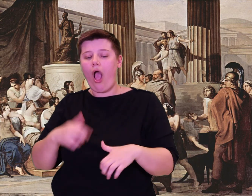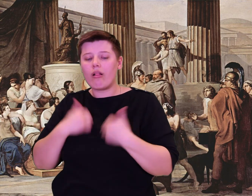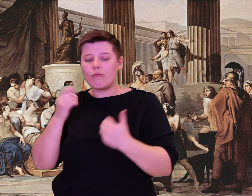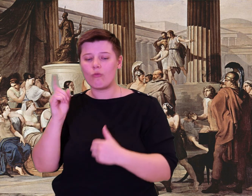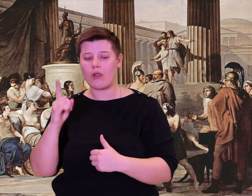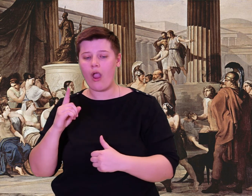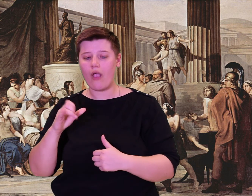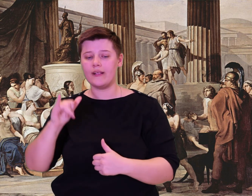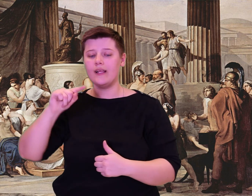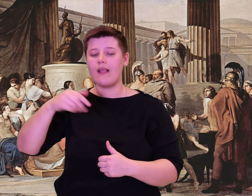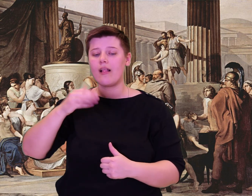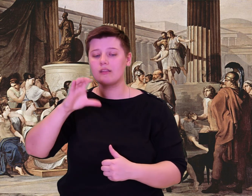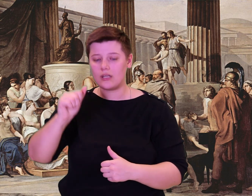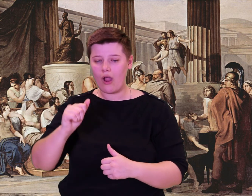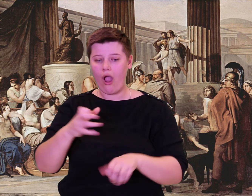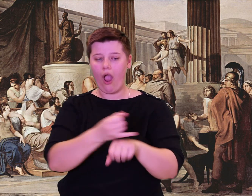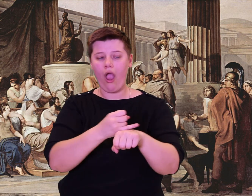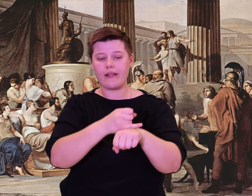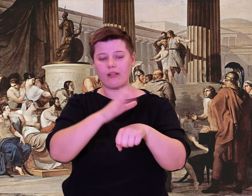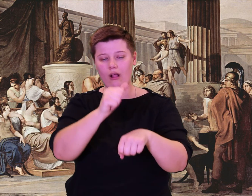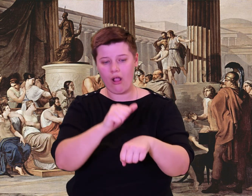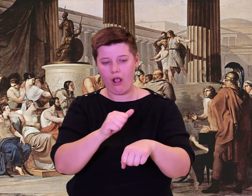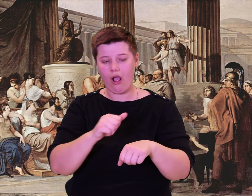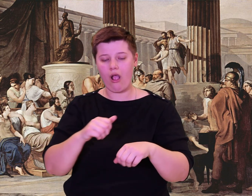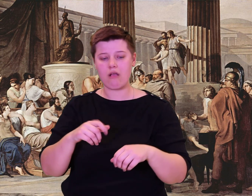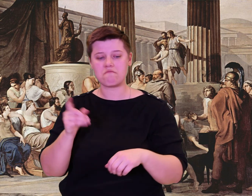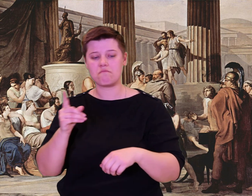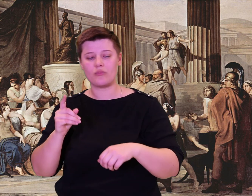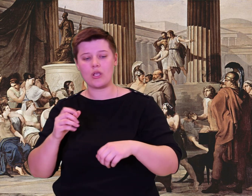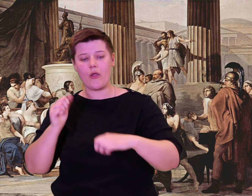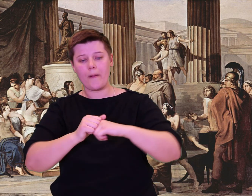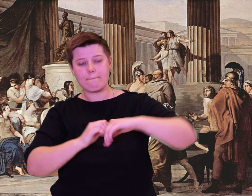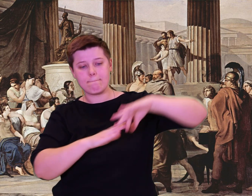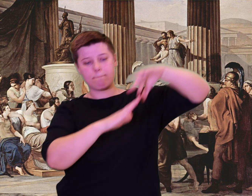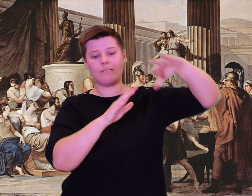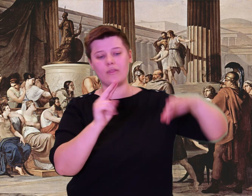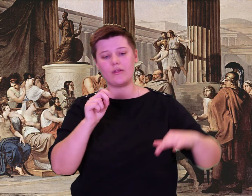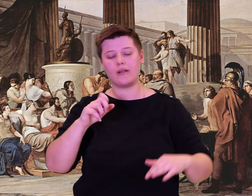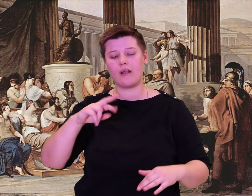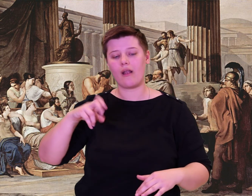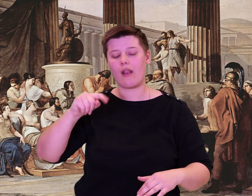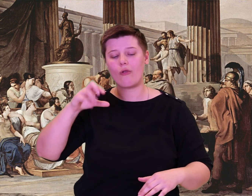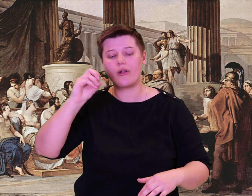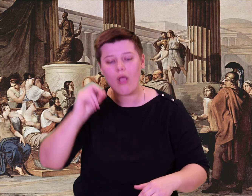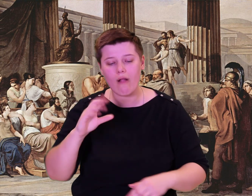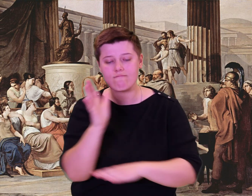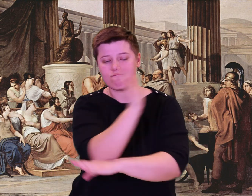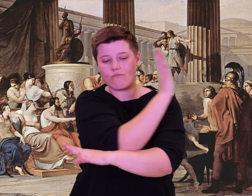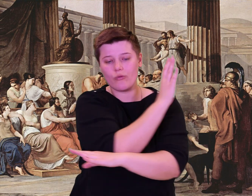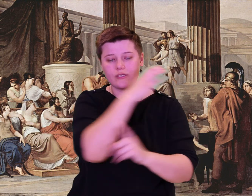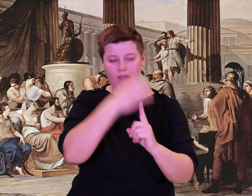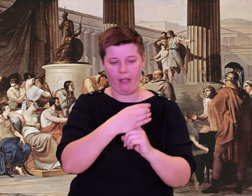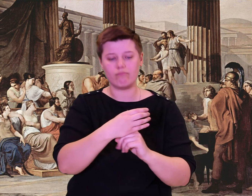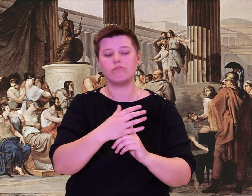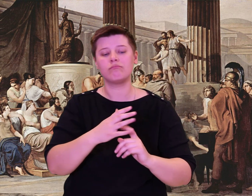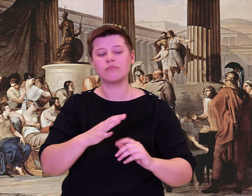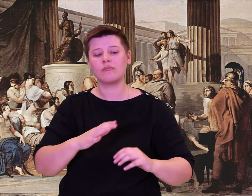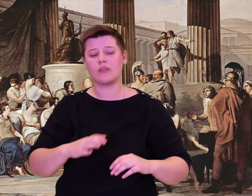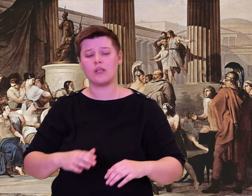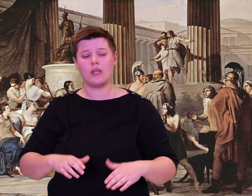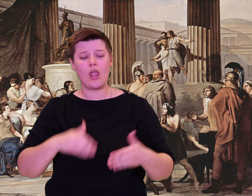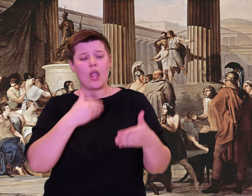I am Odysseus, Laertes' son, known for many clever tricks and lies.